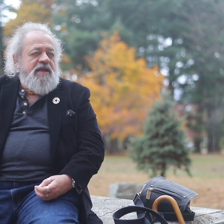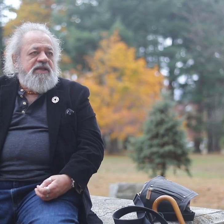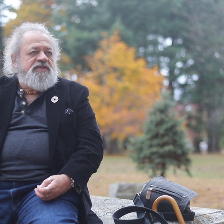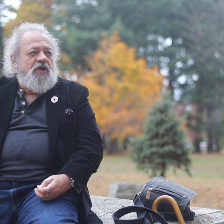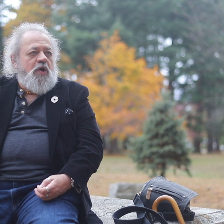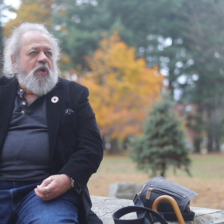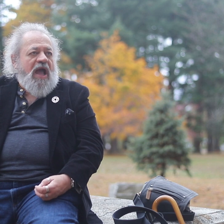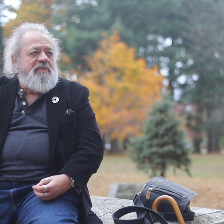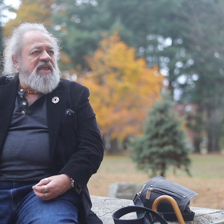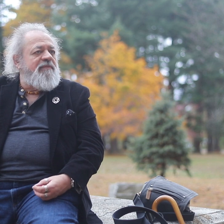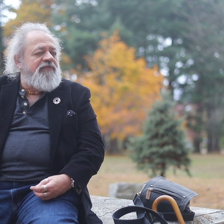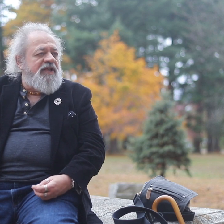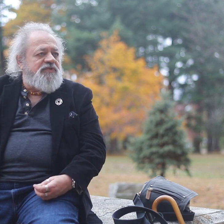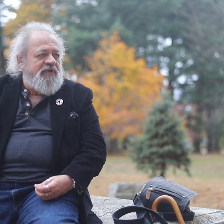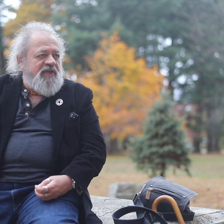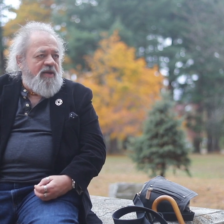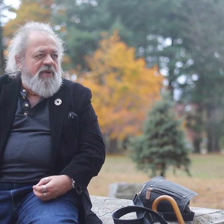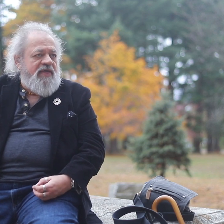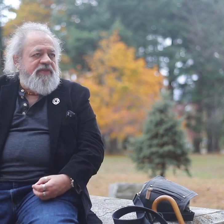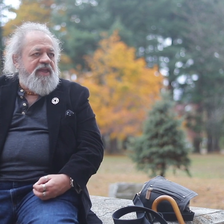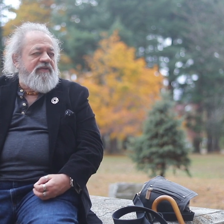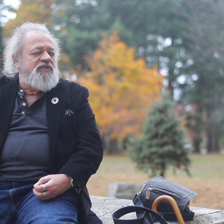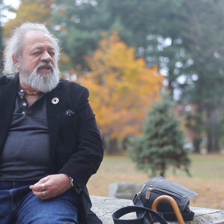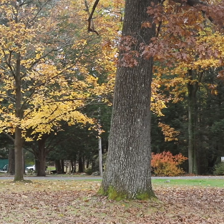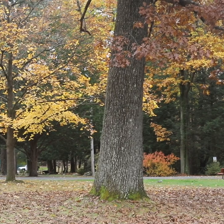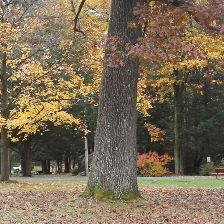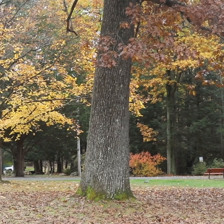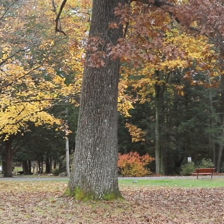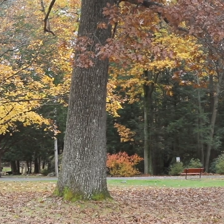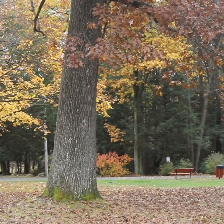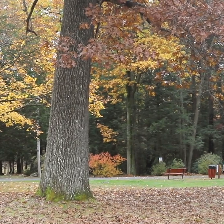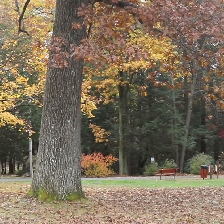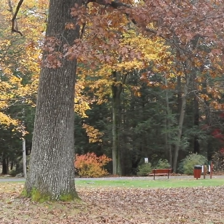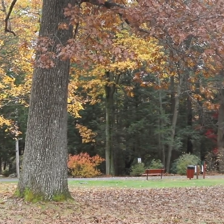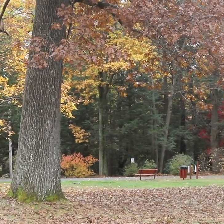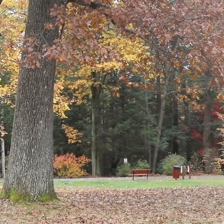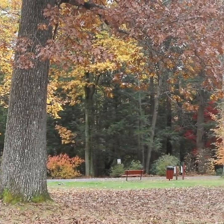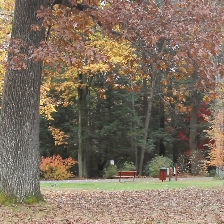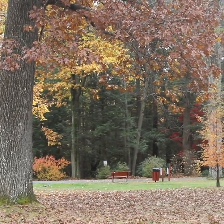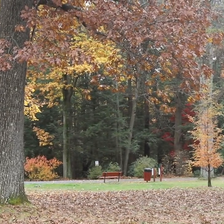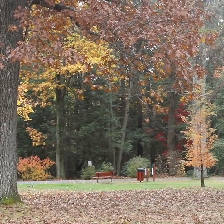So I became friends with them and they eventually became my teachers. And people think of Halloween